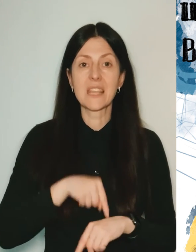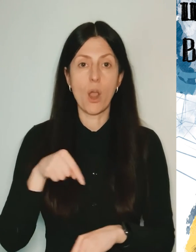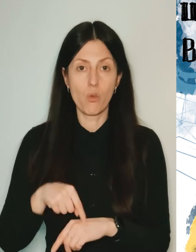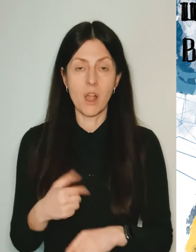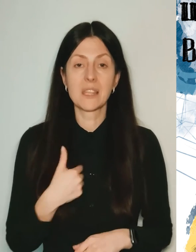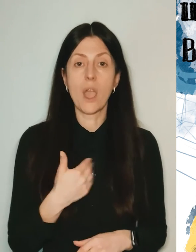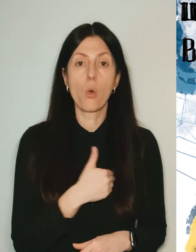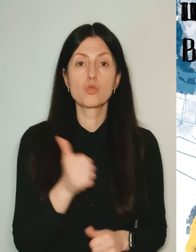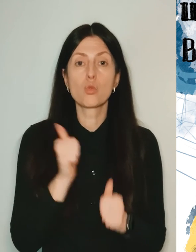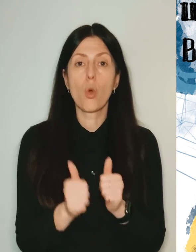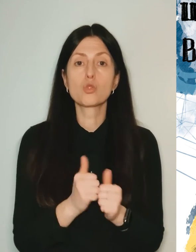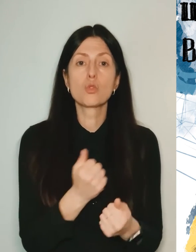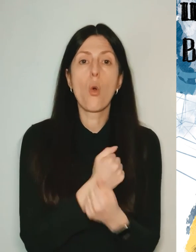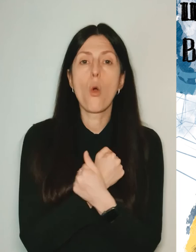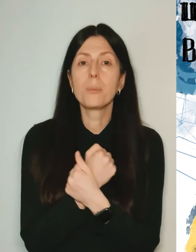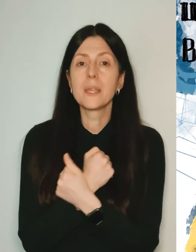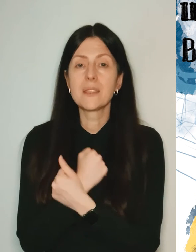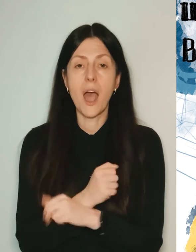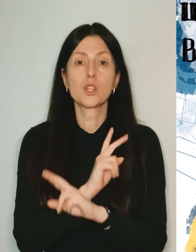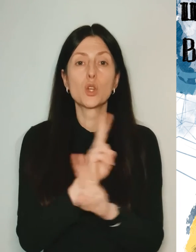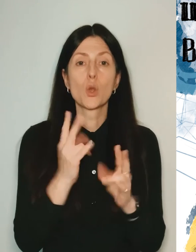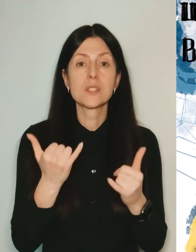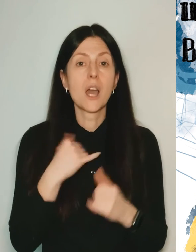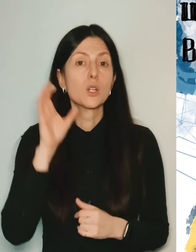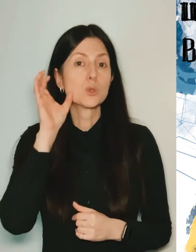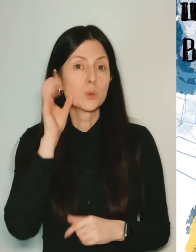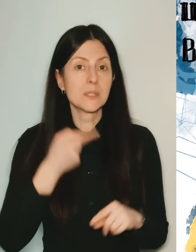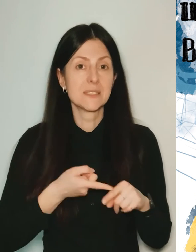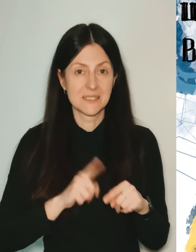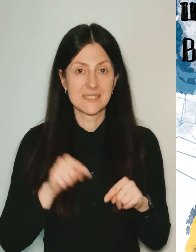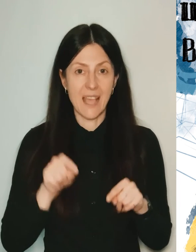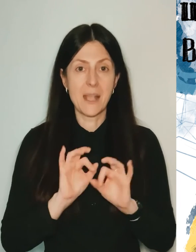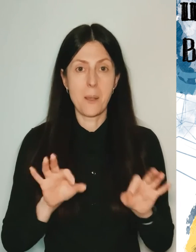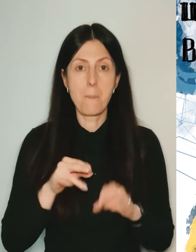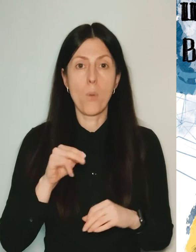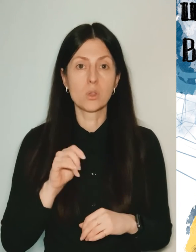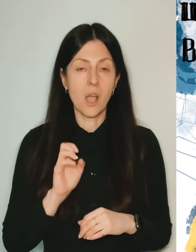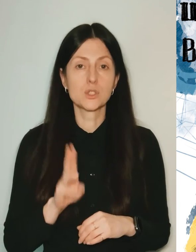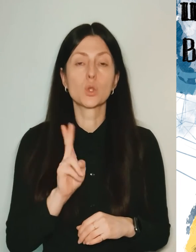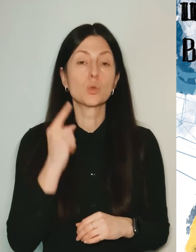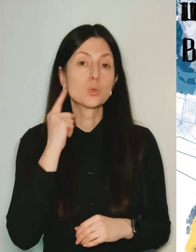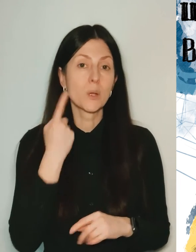I want to hug everyone who is listening to this podcast right now.